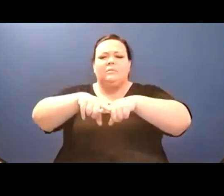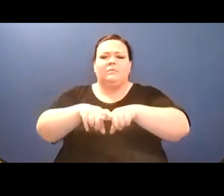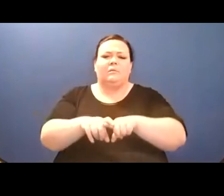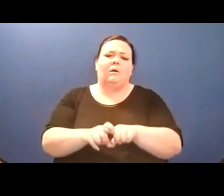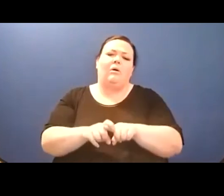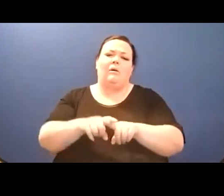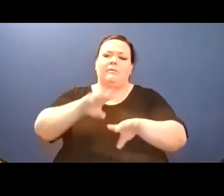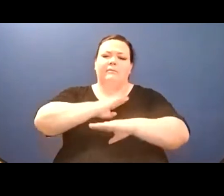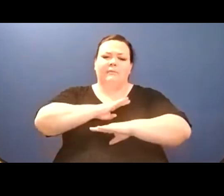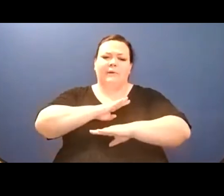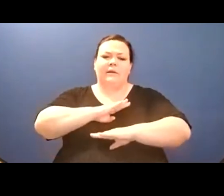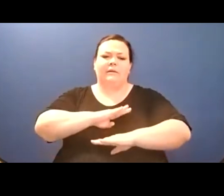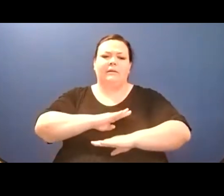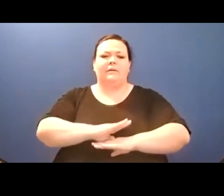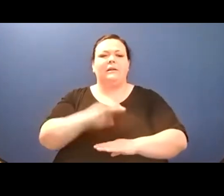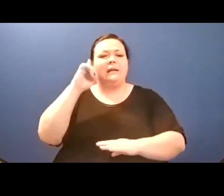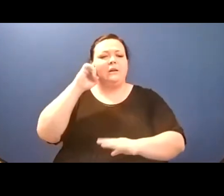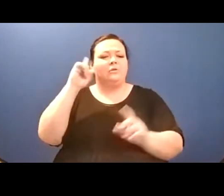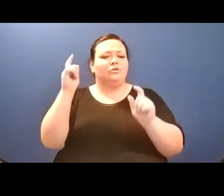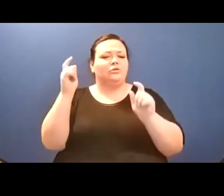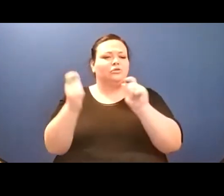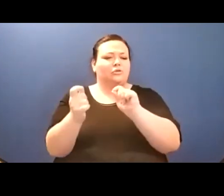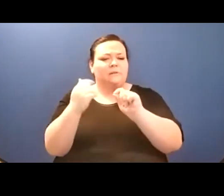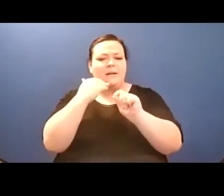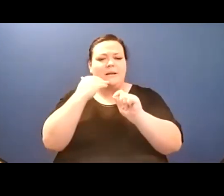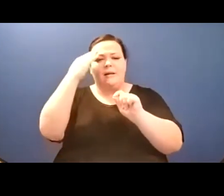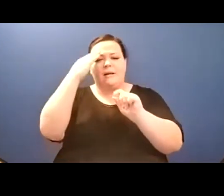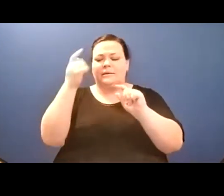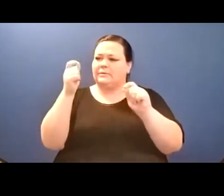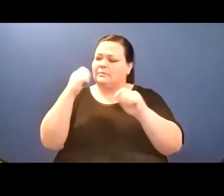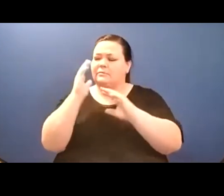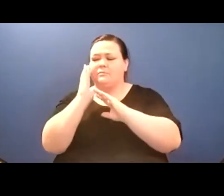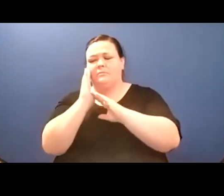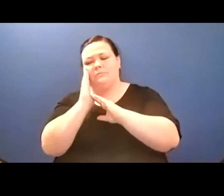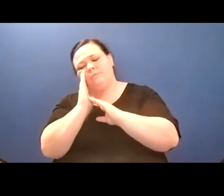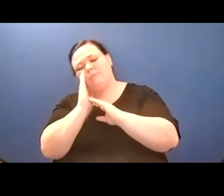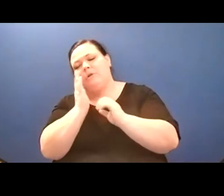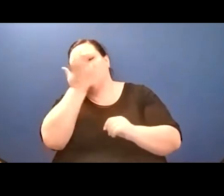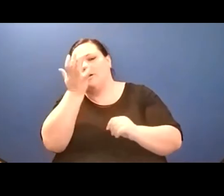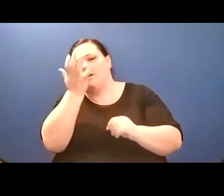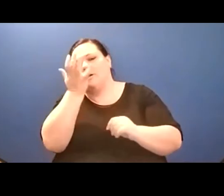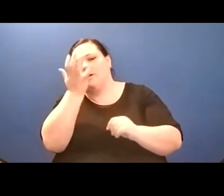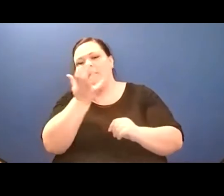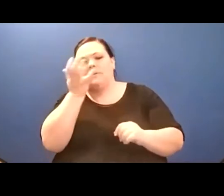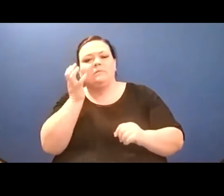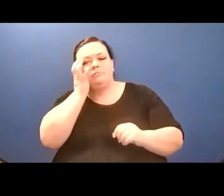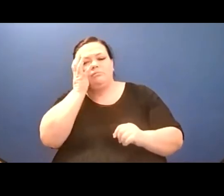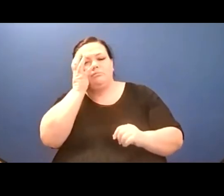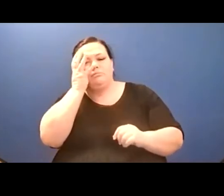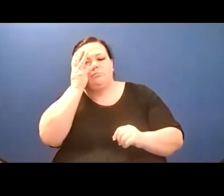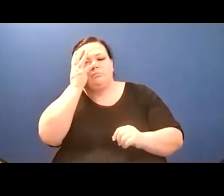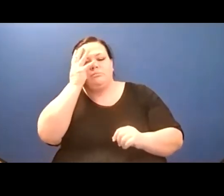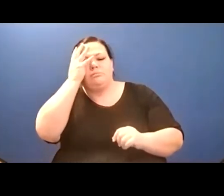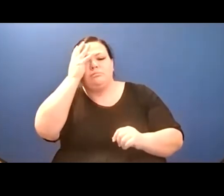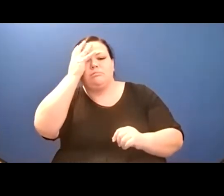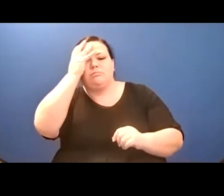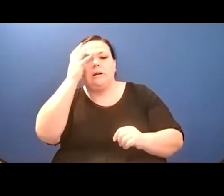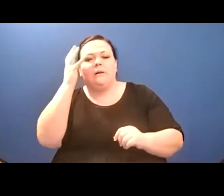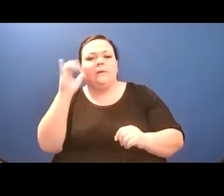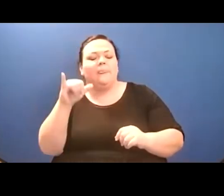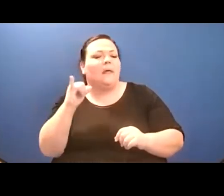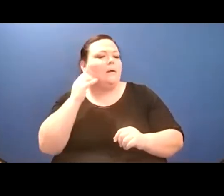postures? ... the cunt that lies among the reeds ... is this?// Now it is the cunt that begins.